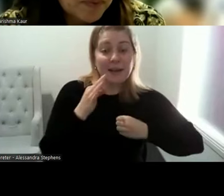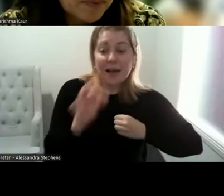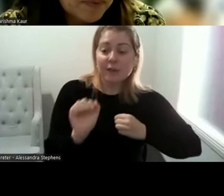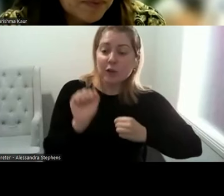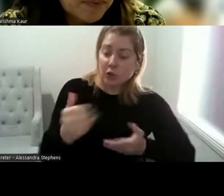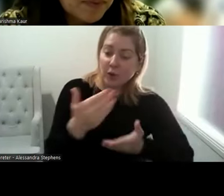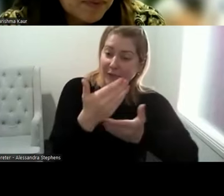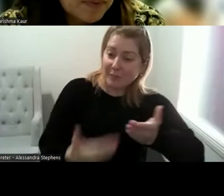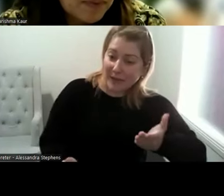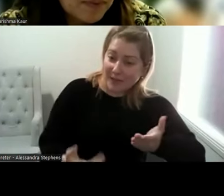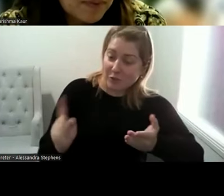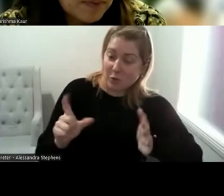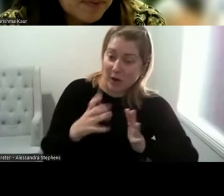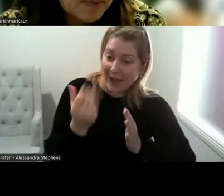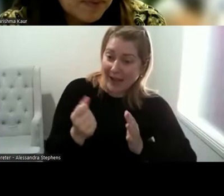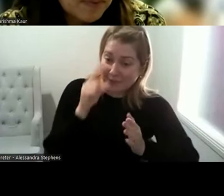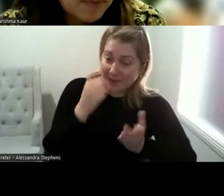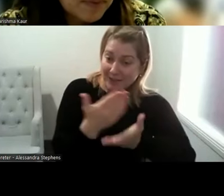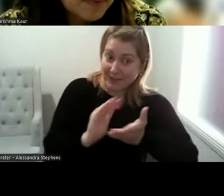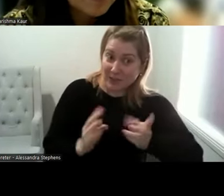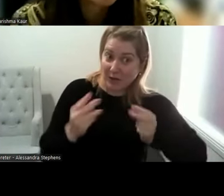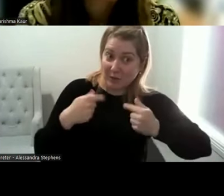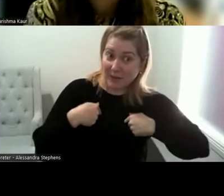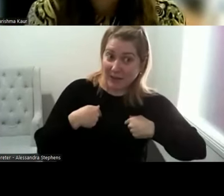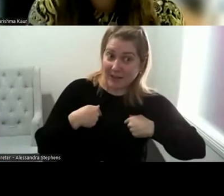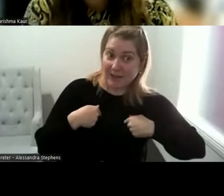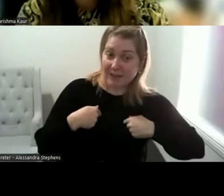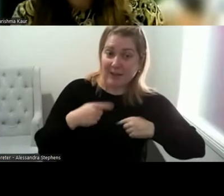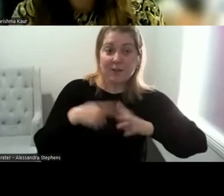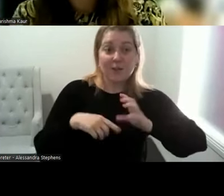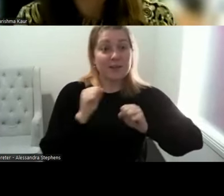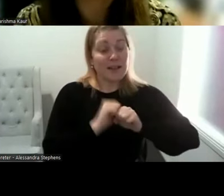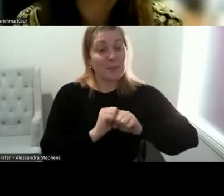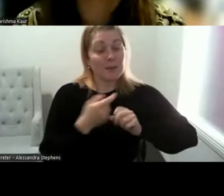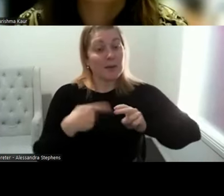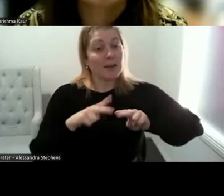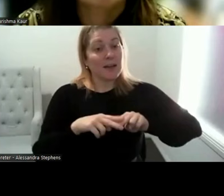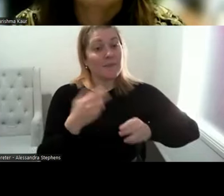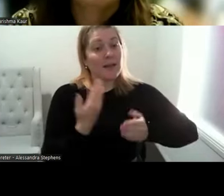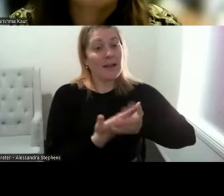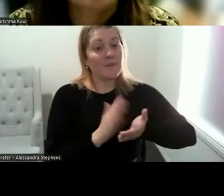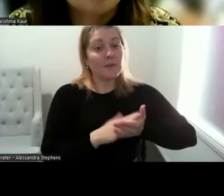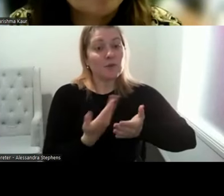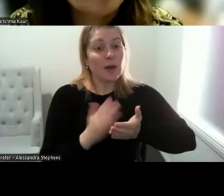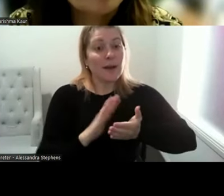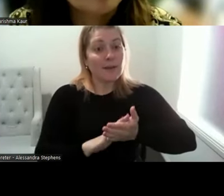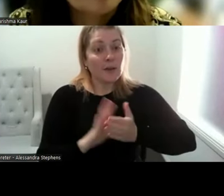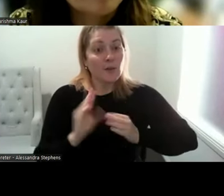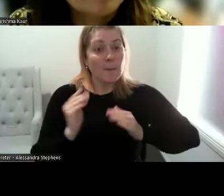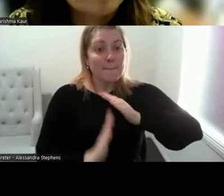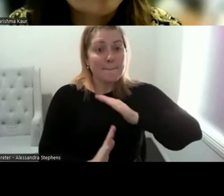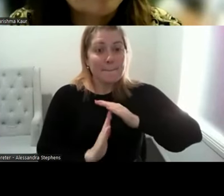So for example if you're using a translator for women of a migrant and refugee background, is that